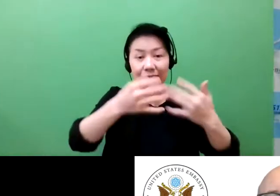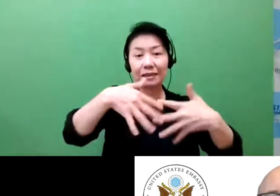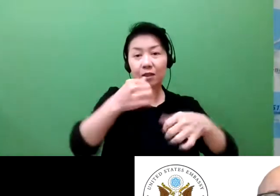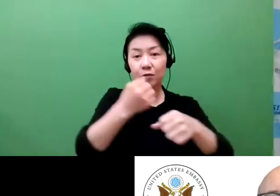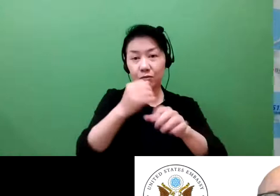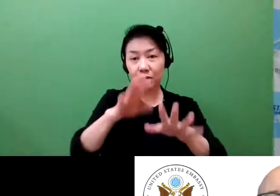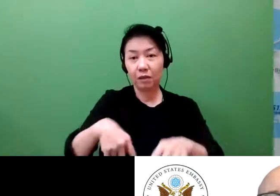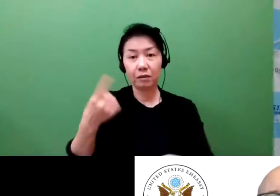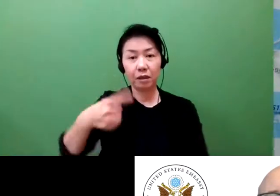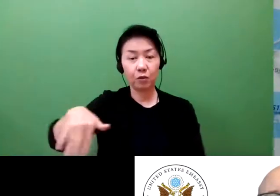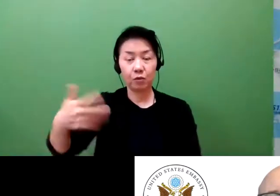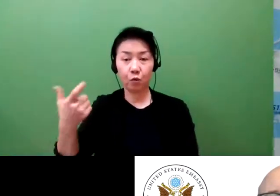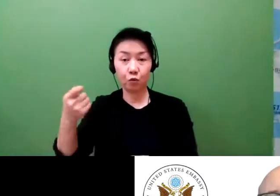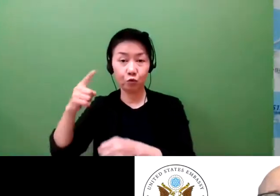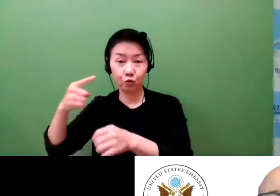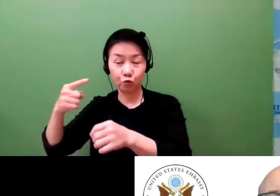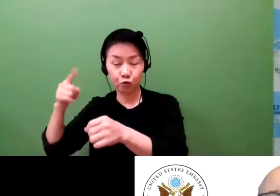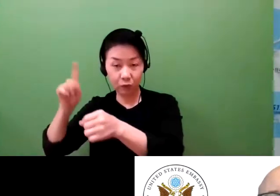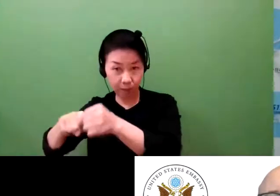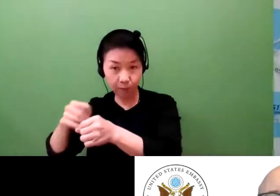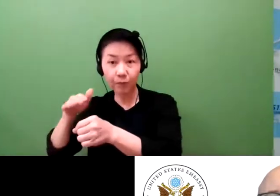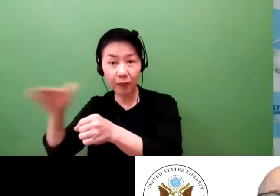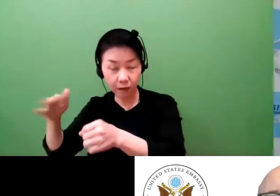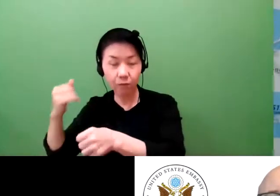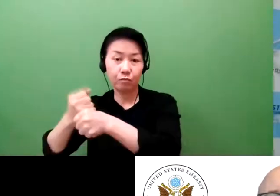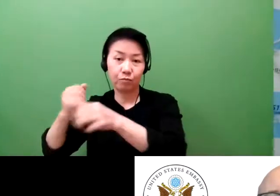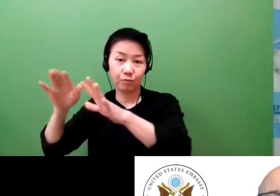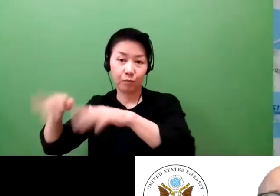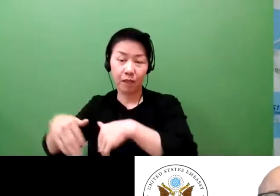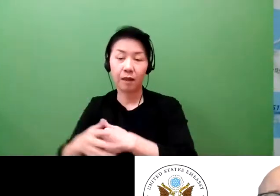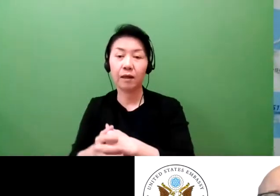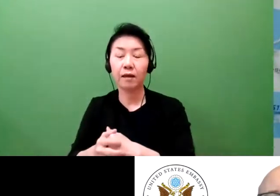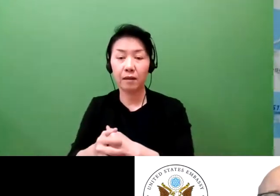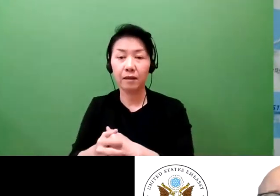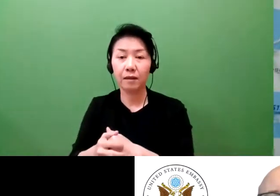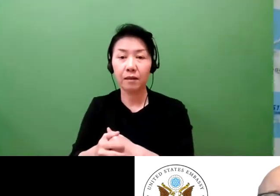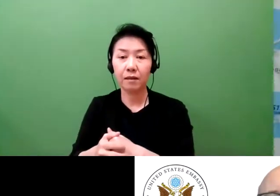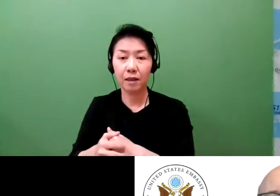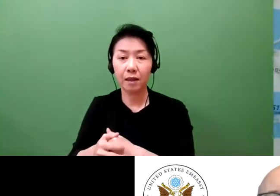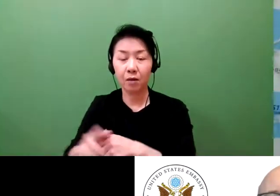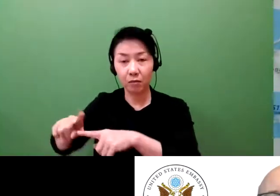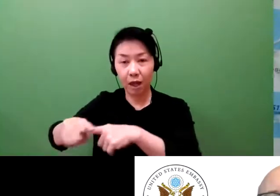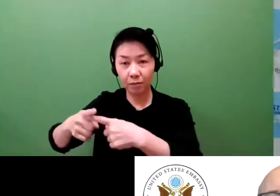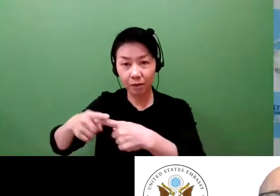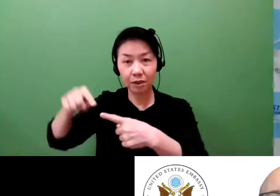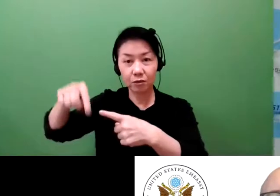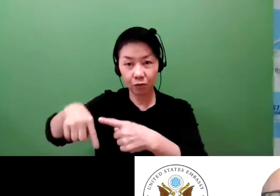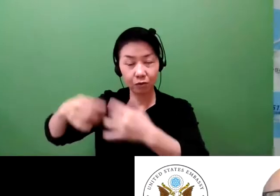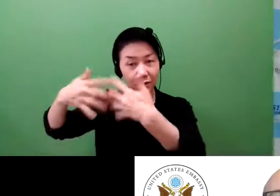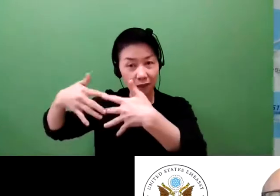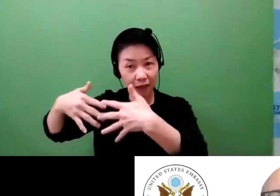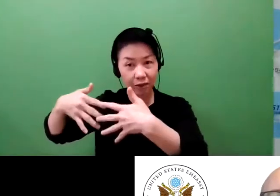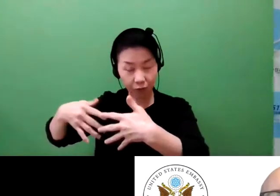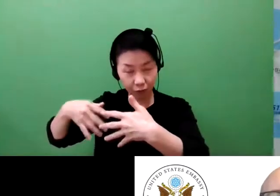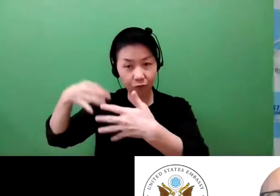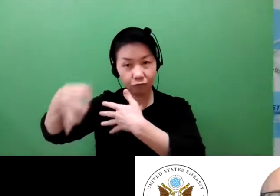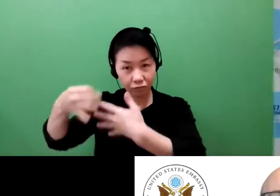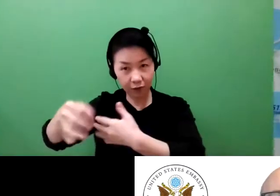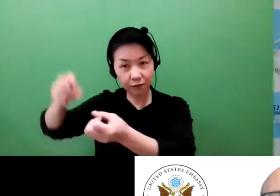But in the 1960s, this invention came about. Today, the profitability is very, very high,